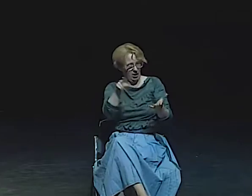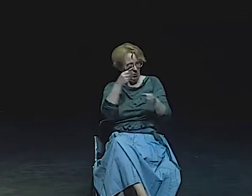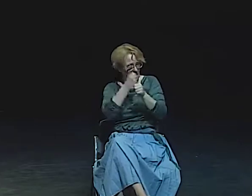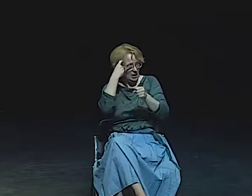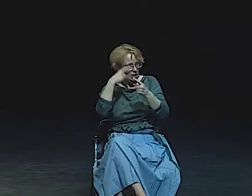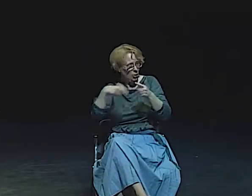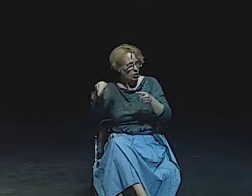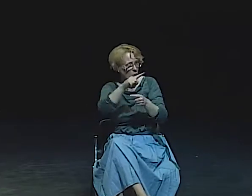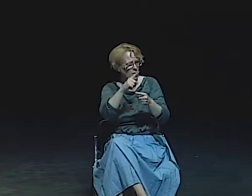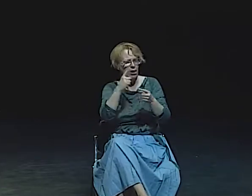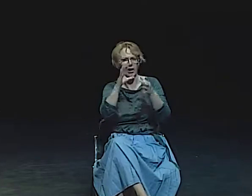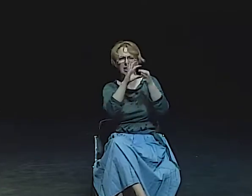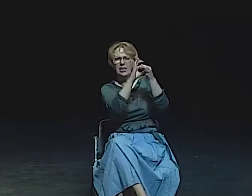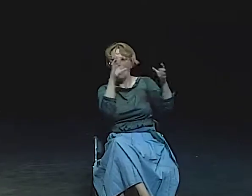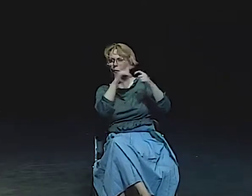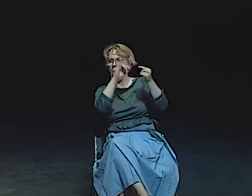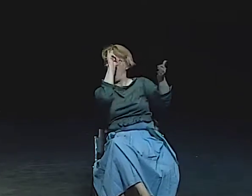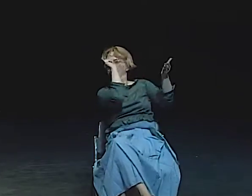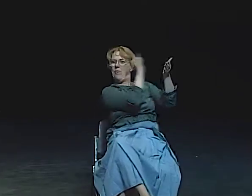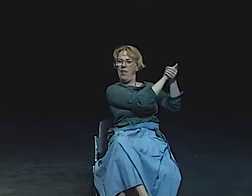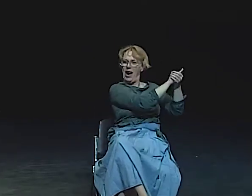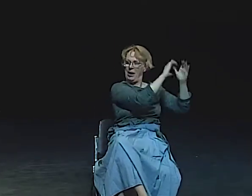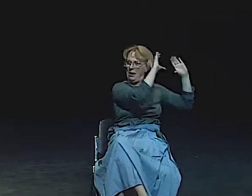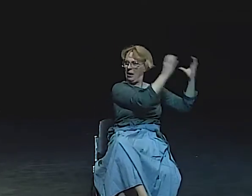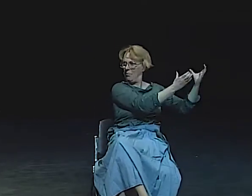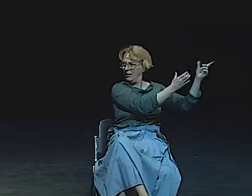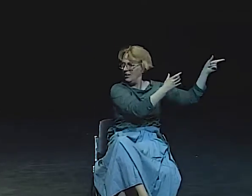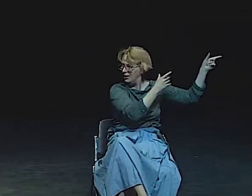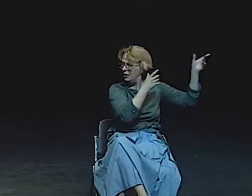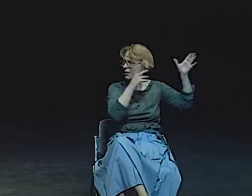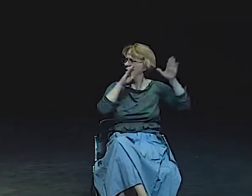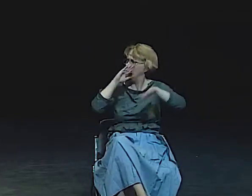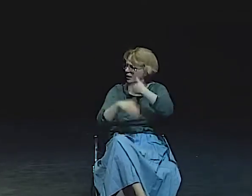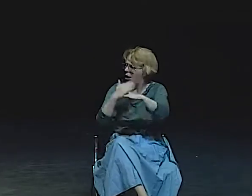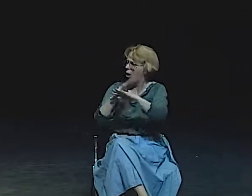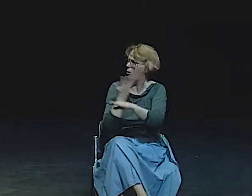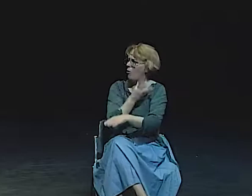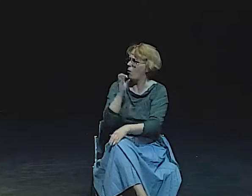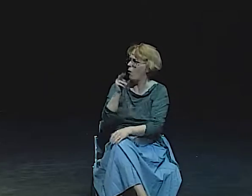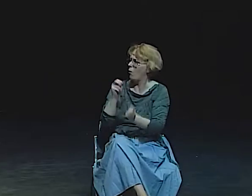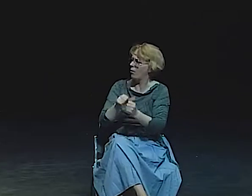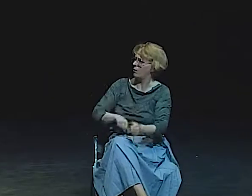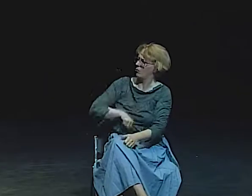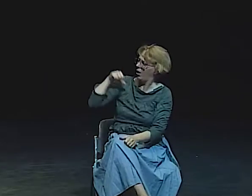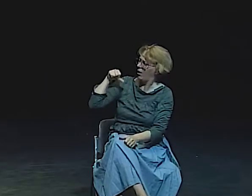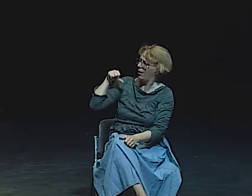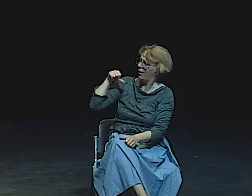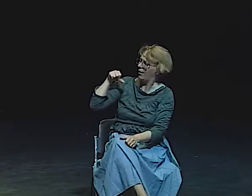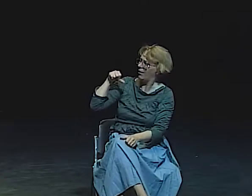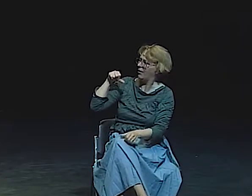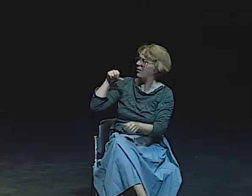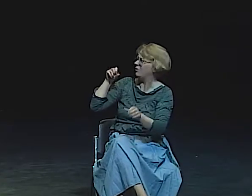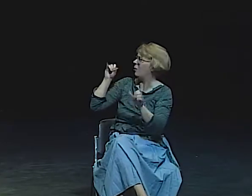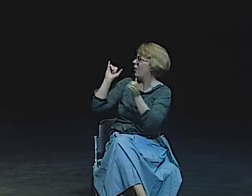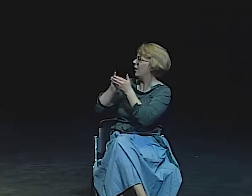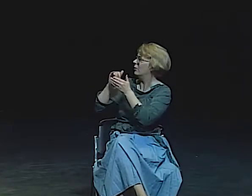TO GET INVOLVED IN IT. AND THE ANALYSIS OF IT HAS BEEN SO...